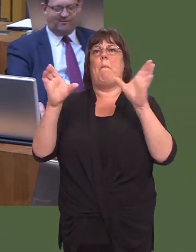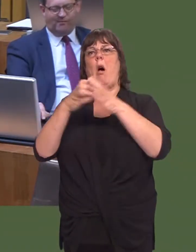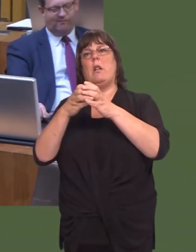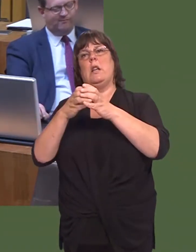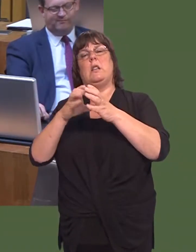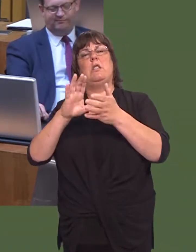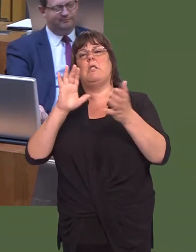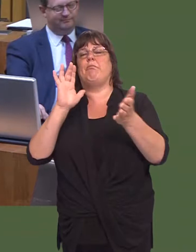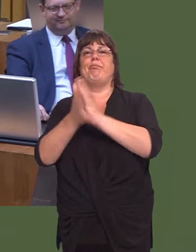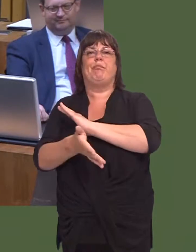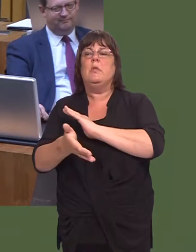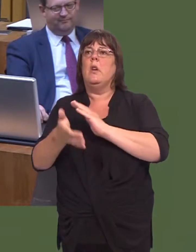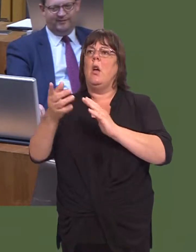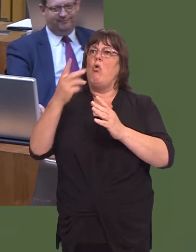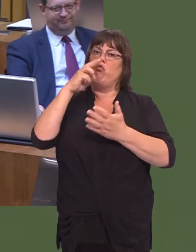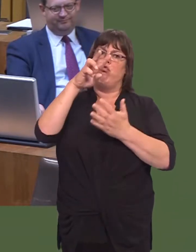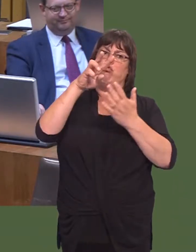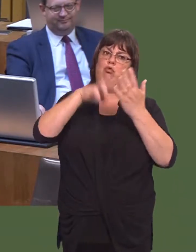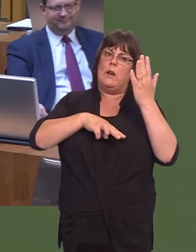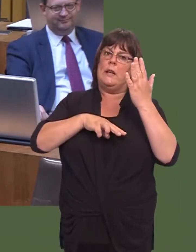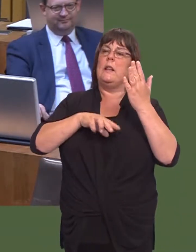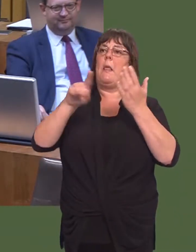I invite him to read the UK Labour manifesto, where itís absolutely clear, where it says